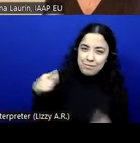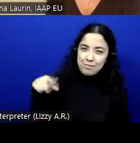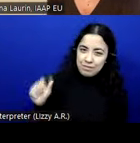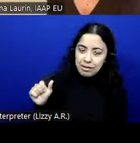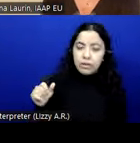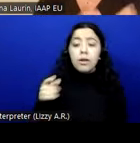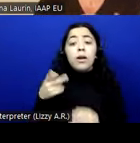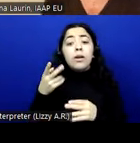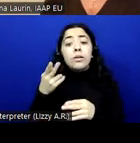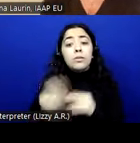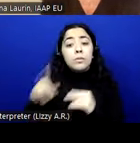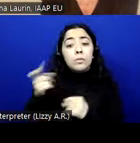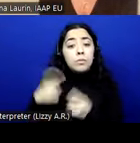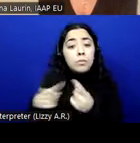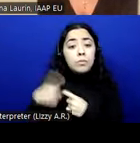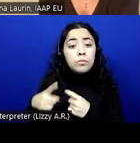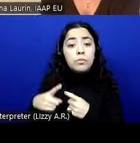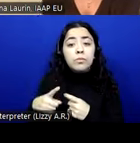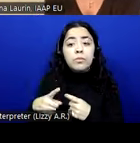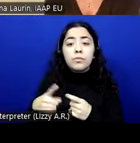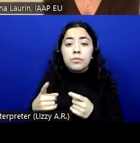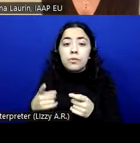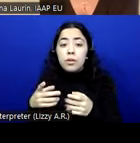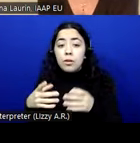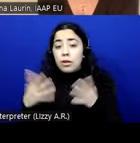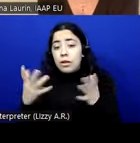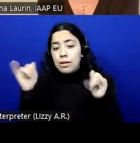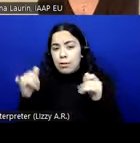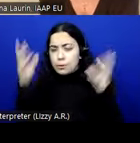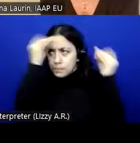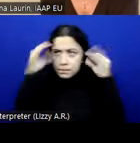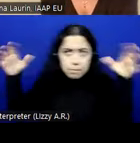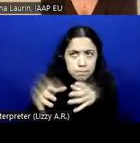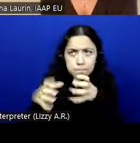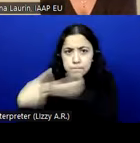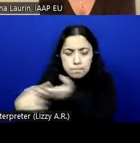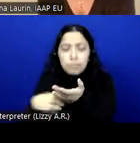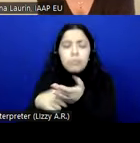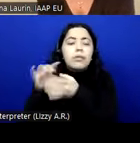IAAP hats and putting on our Joint Working Group hats, but concerning WCAG, anyone can create